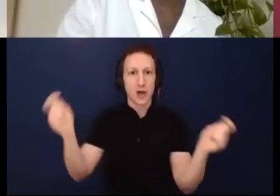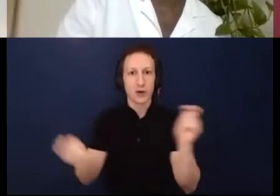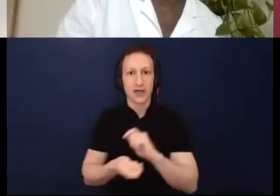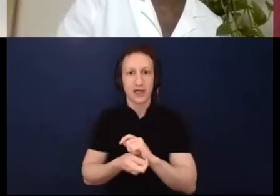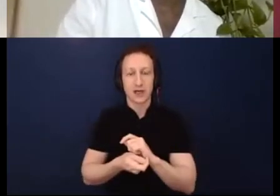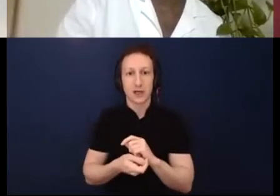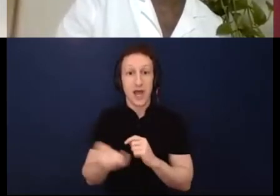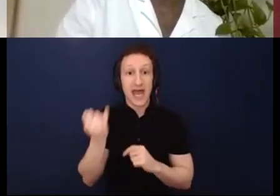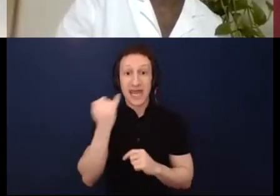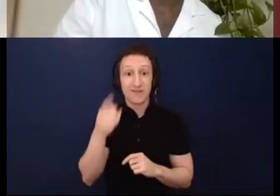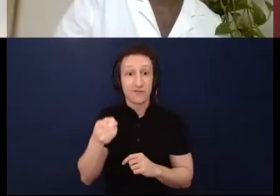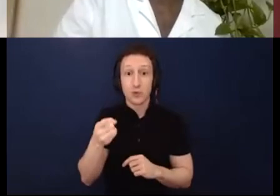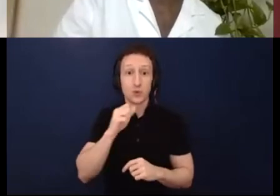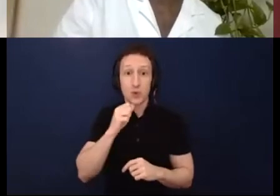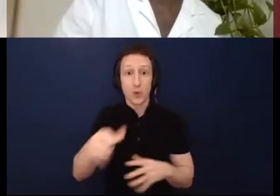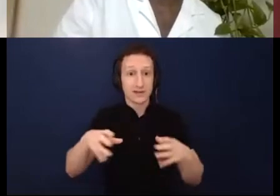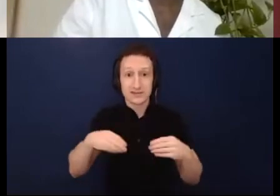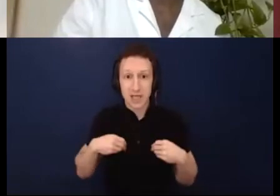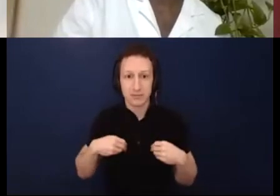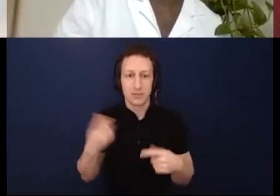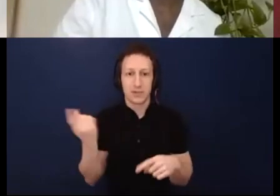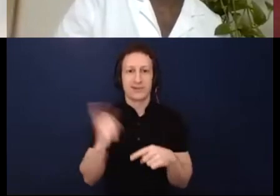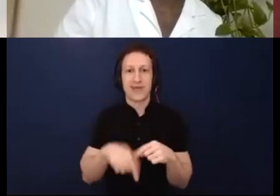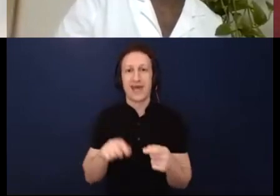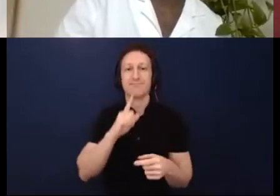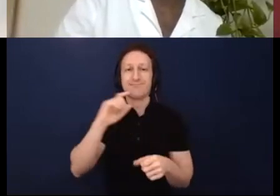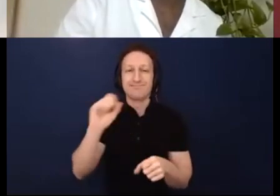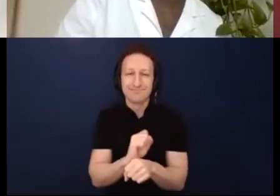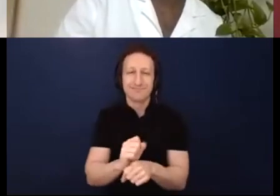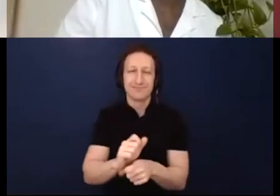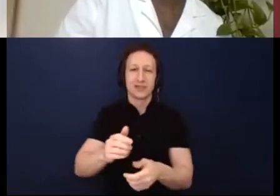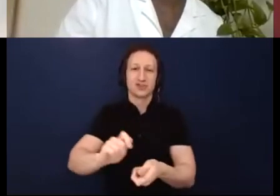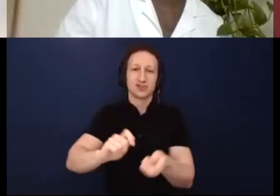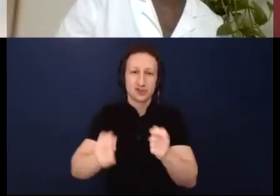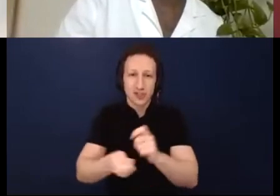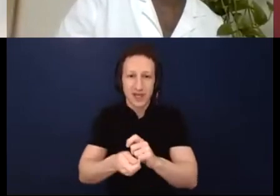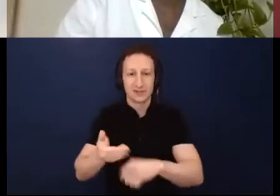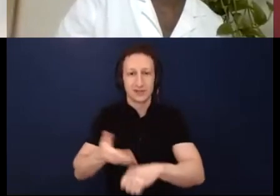gonna change. We're never gonna have a real, true commitment to diversity, equity